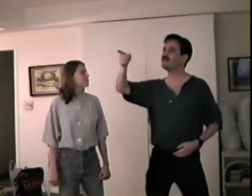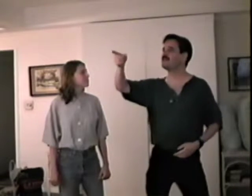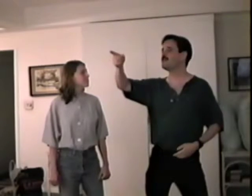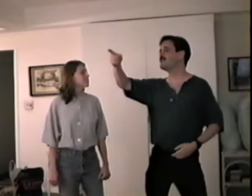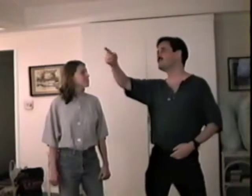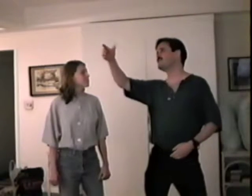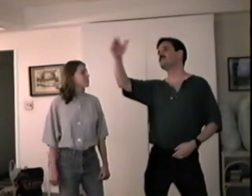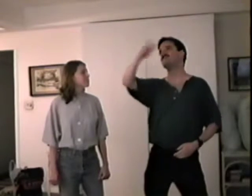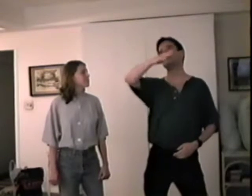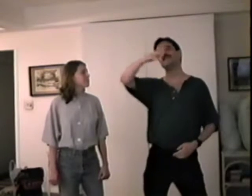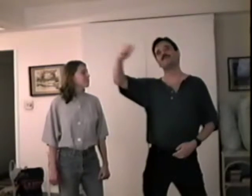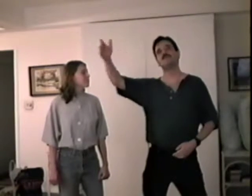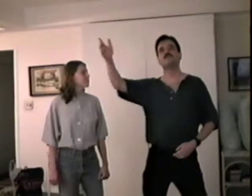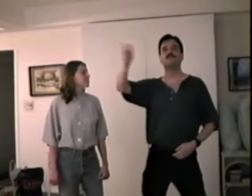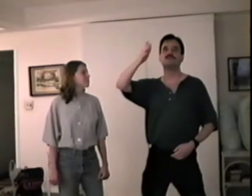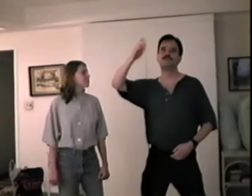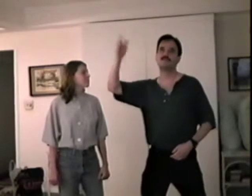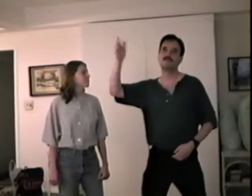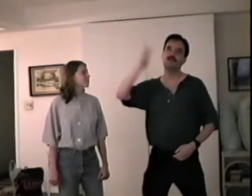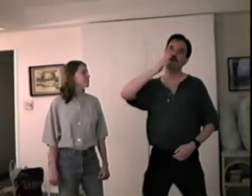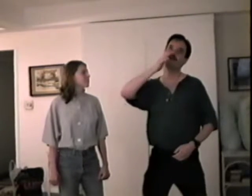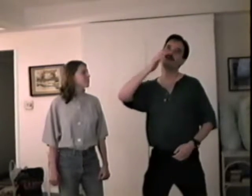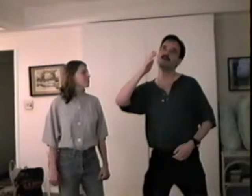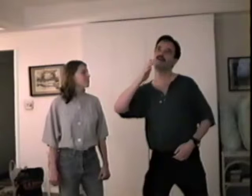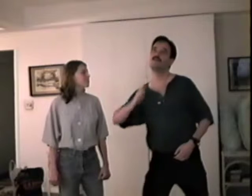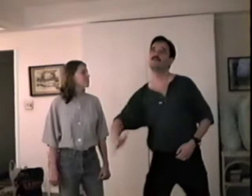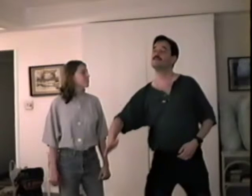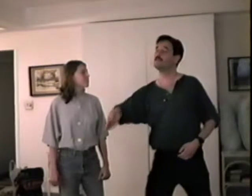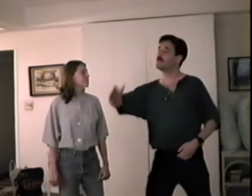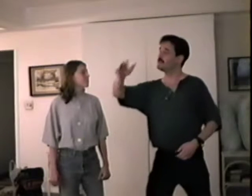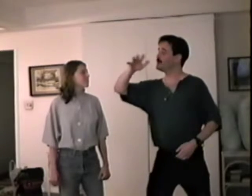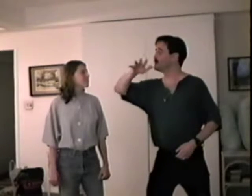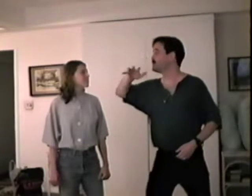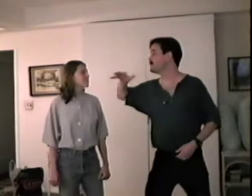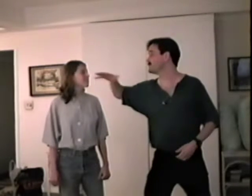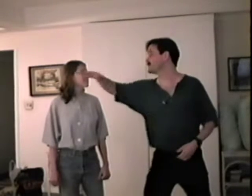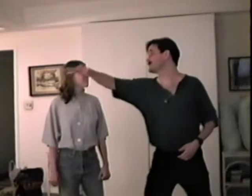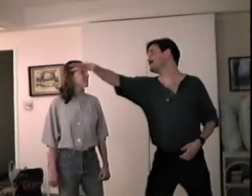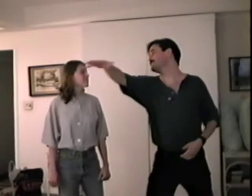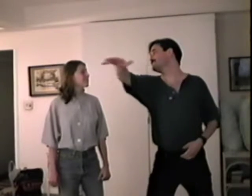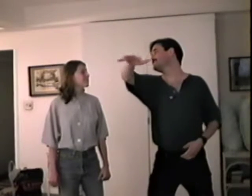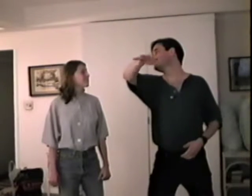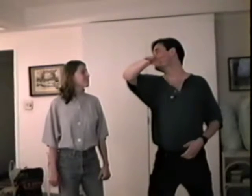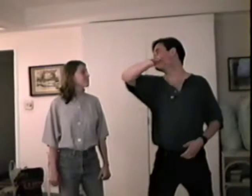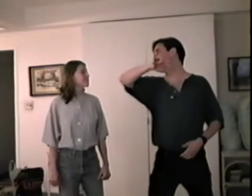Never